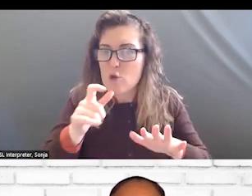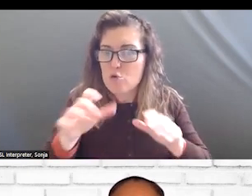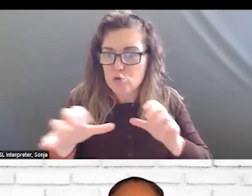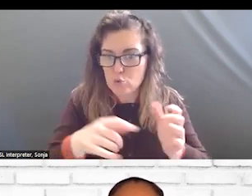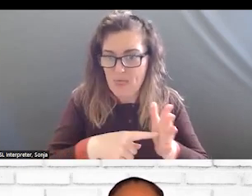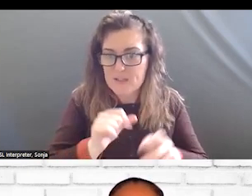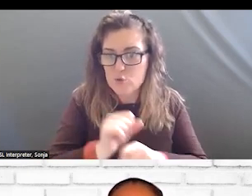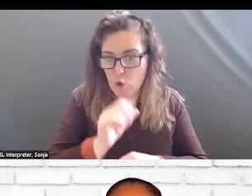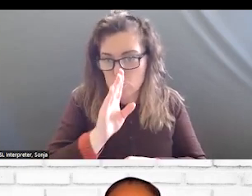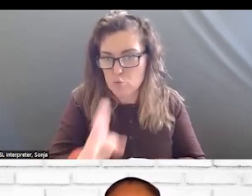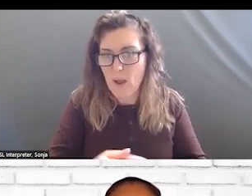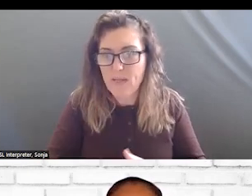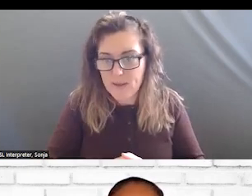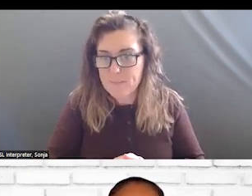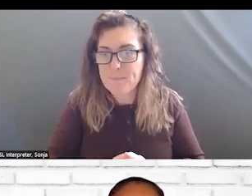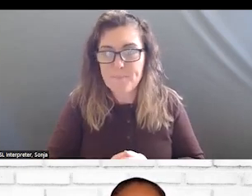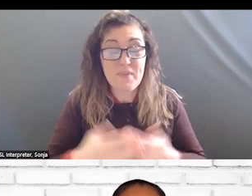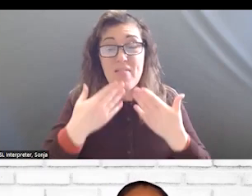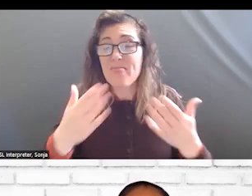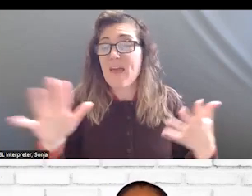ALL RIGHT. THANK YOU ALL. (END OF MEETING)